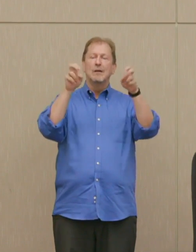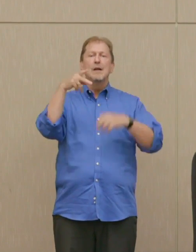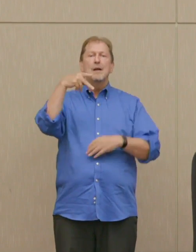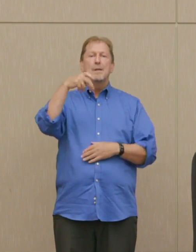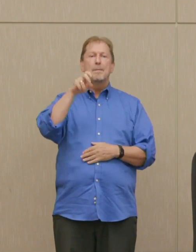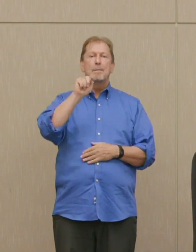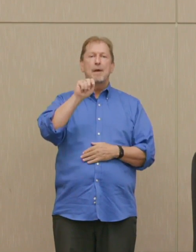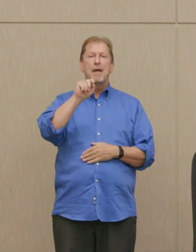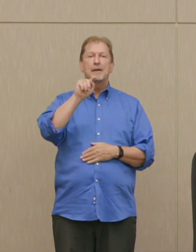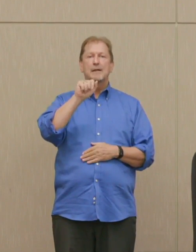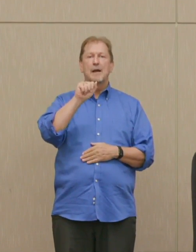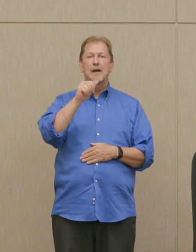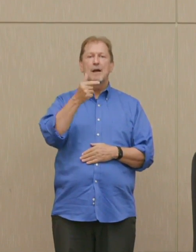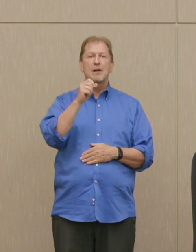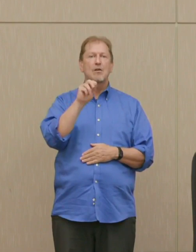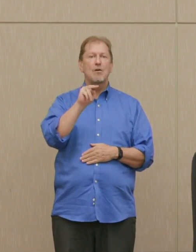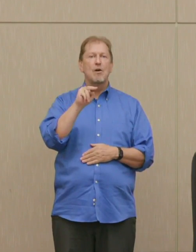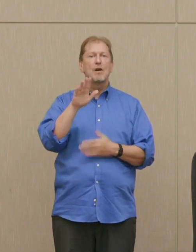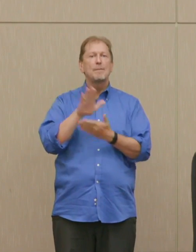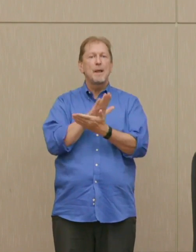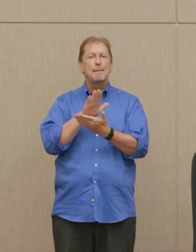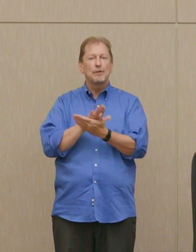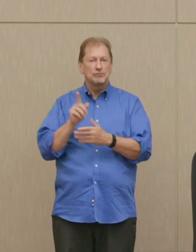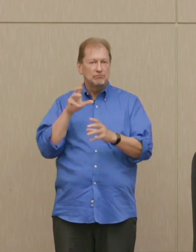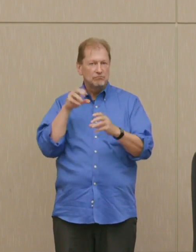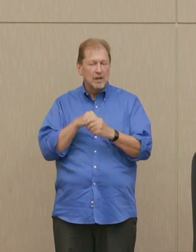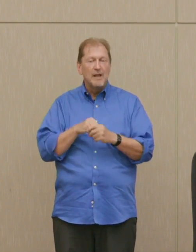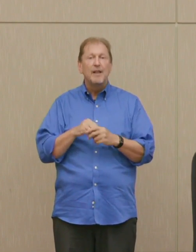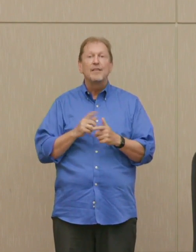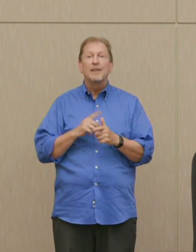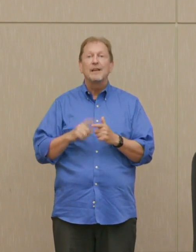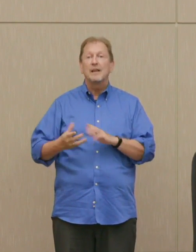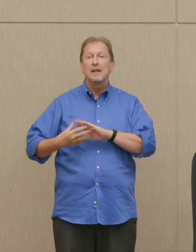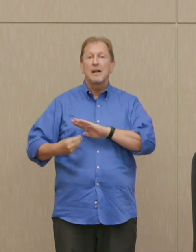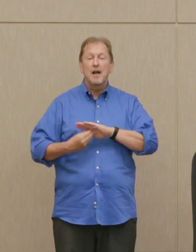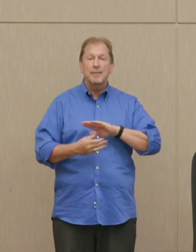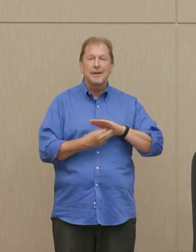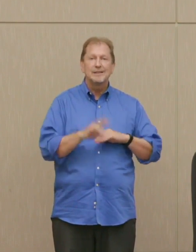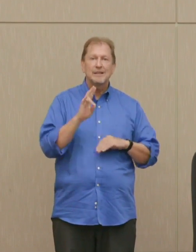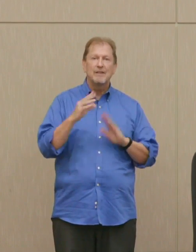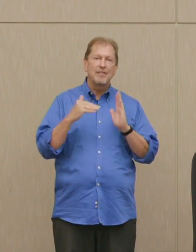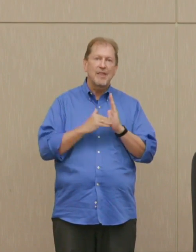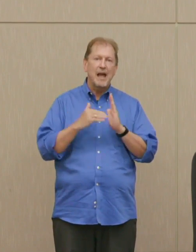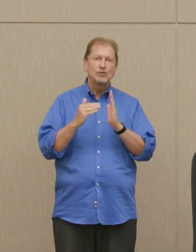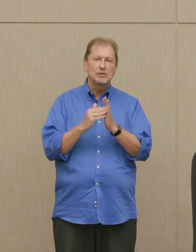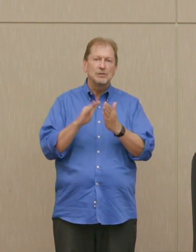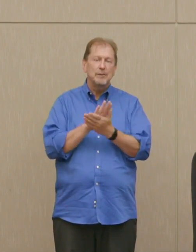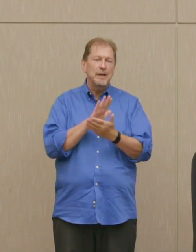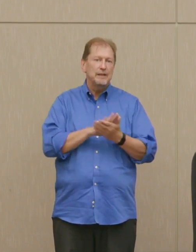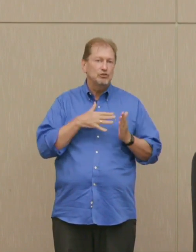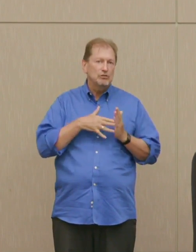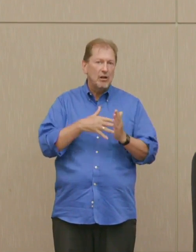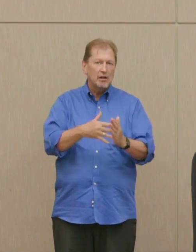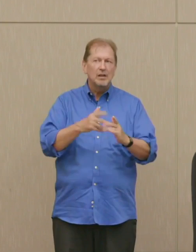In 1969, he photocopied the 7000 page study and gave it to the Senate Foreign Relations Committee.